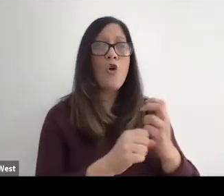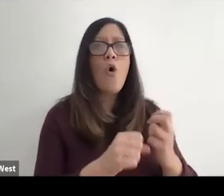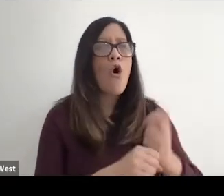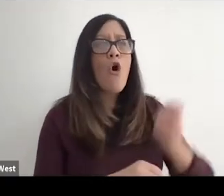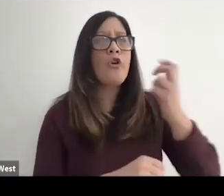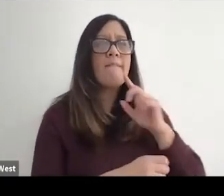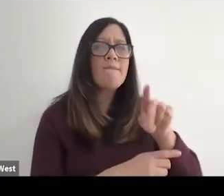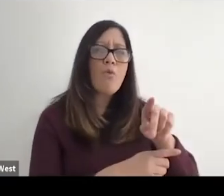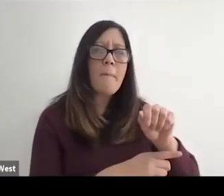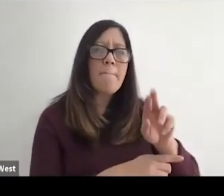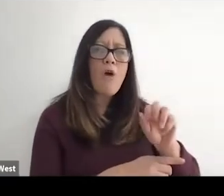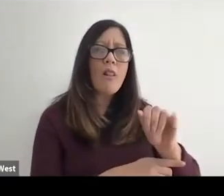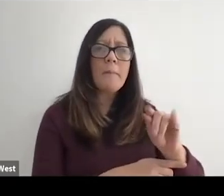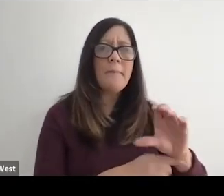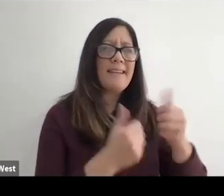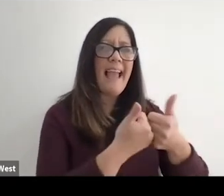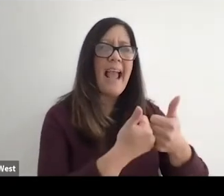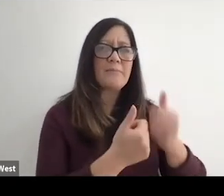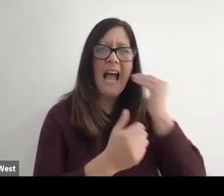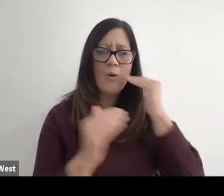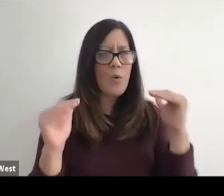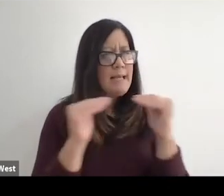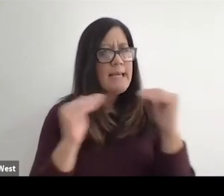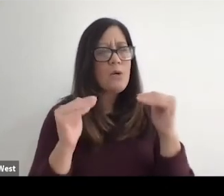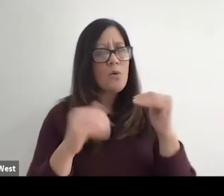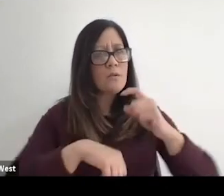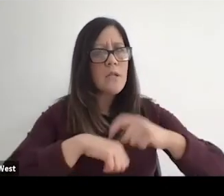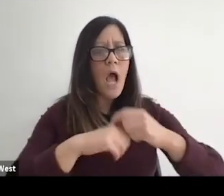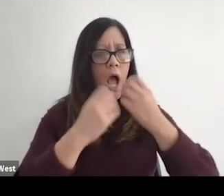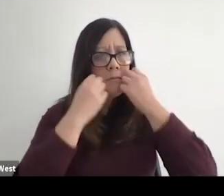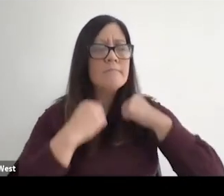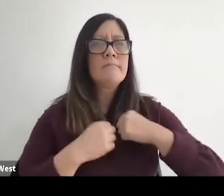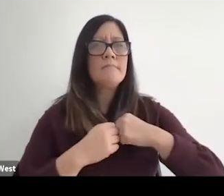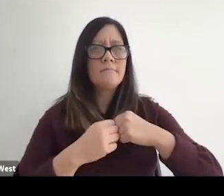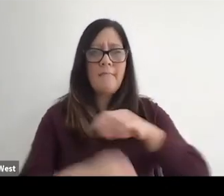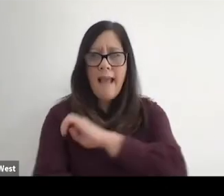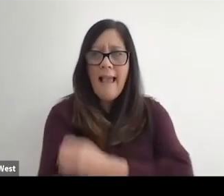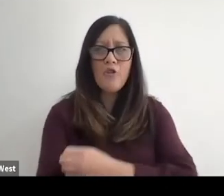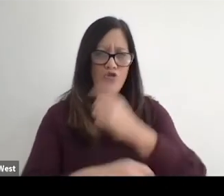if not harder for the Paralympic Games, so I know there is an equal amount of time,